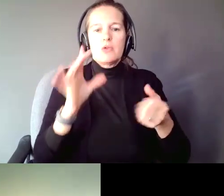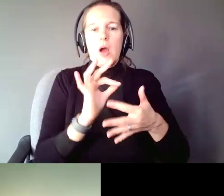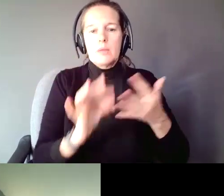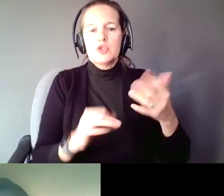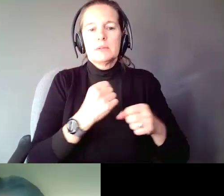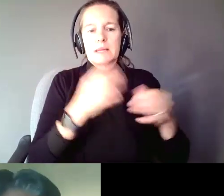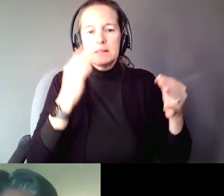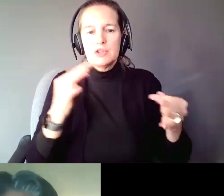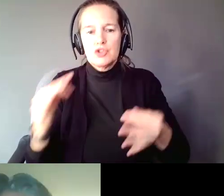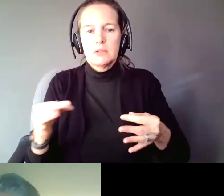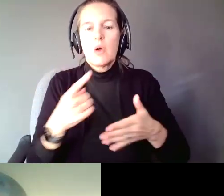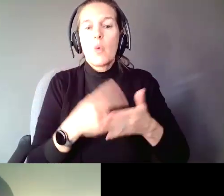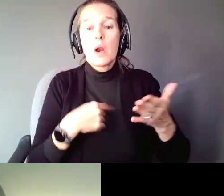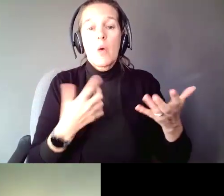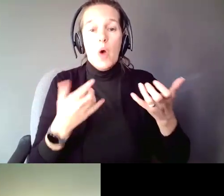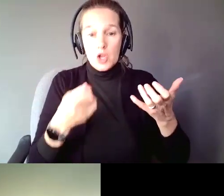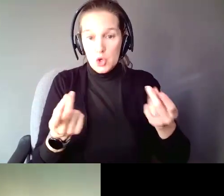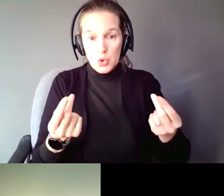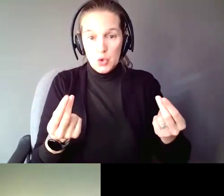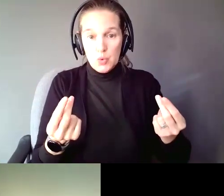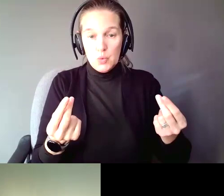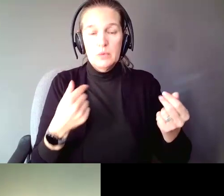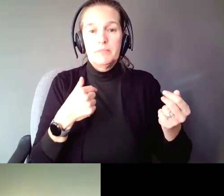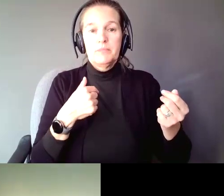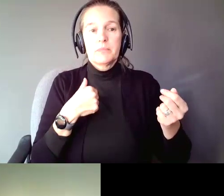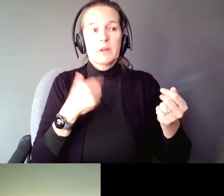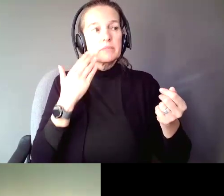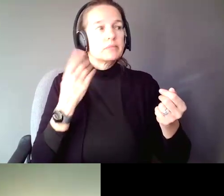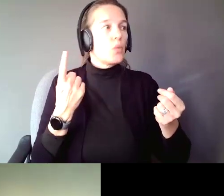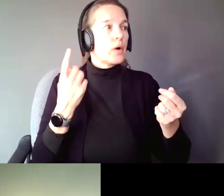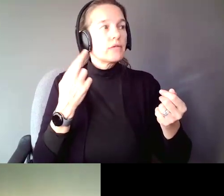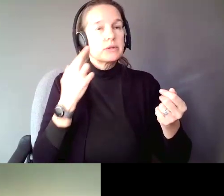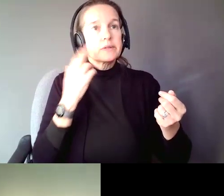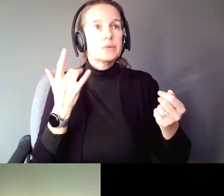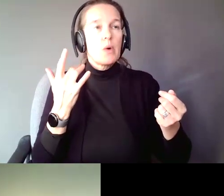What I want you to do, and I know one of the reasons why I don't I have become less